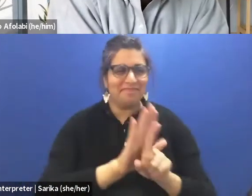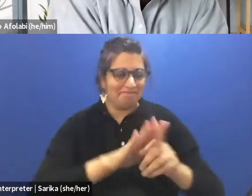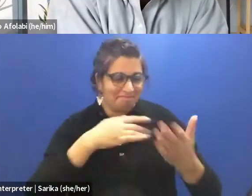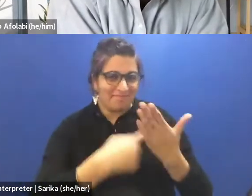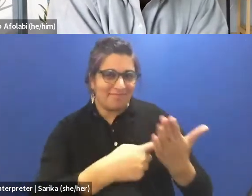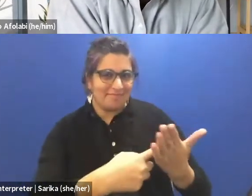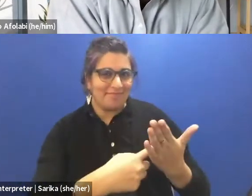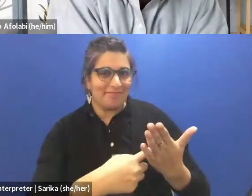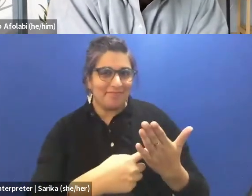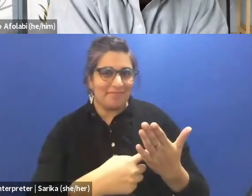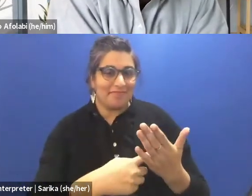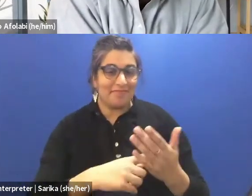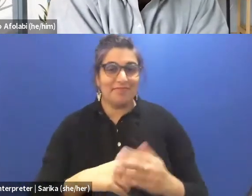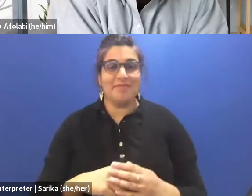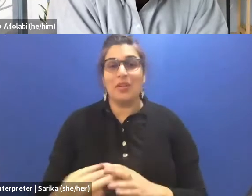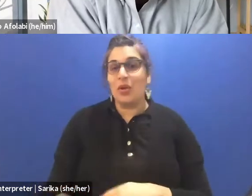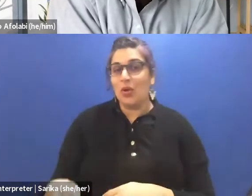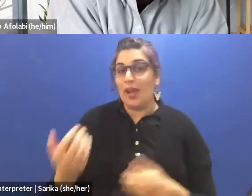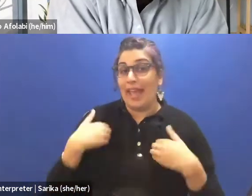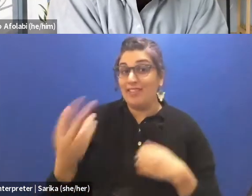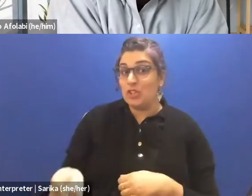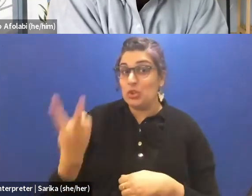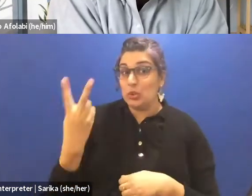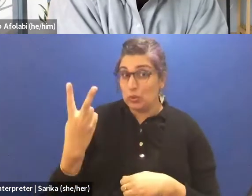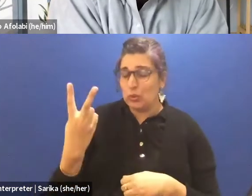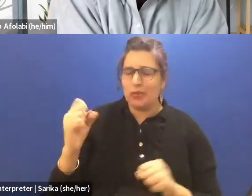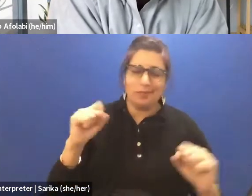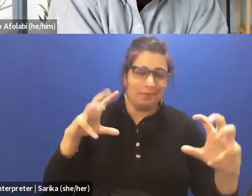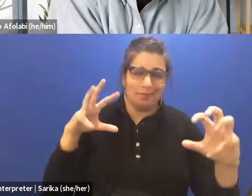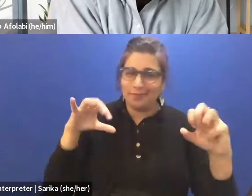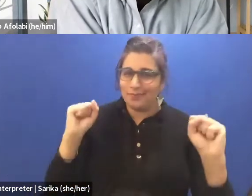with two amazing theater scholars,